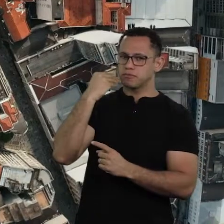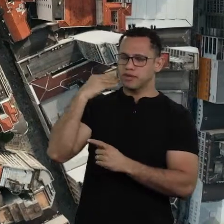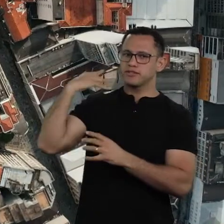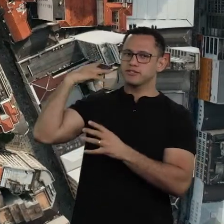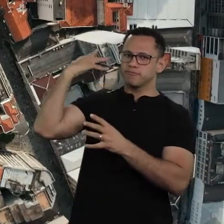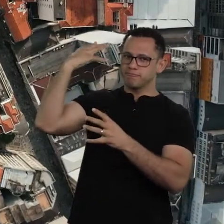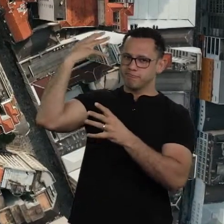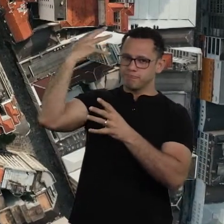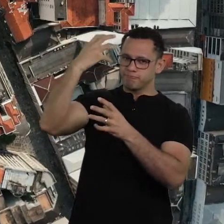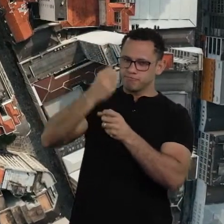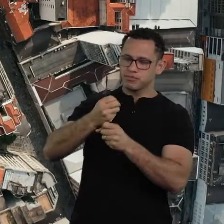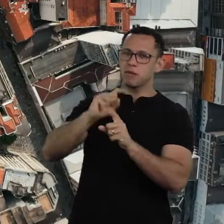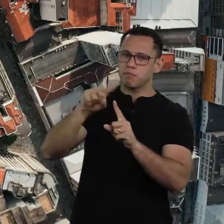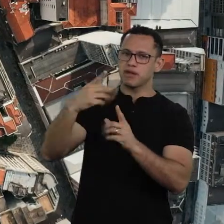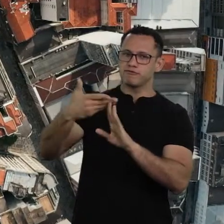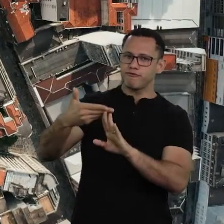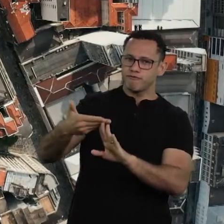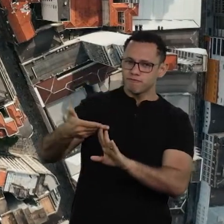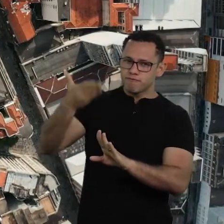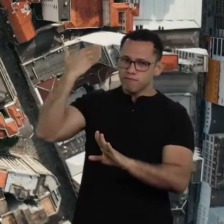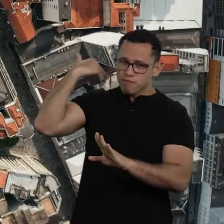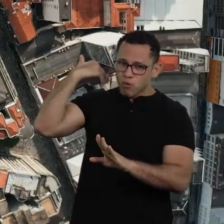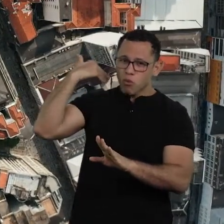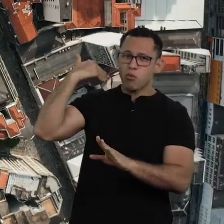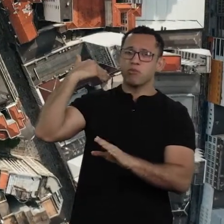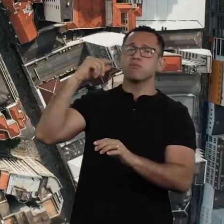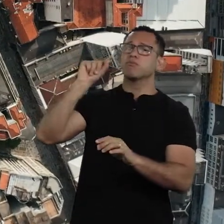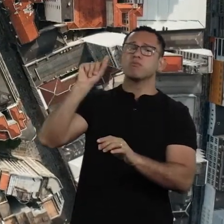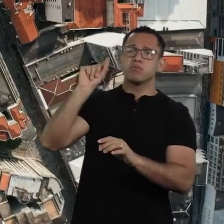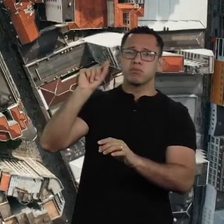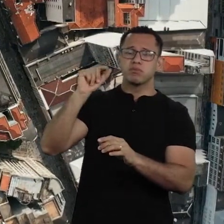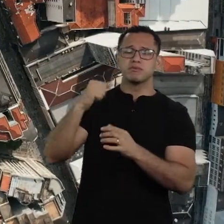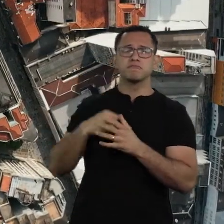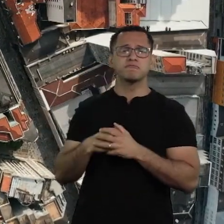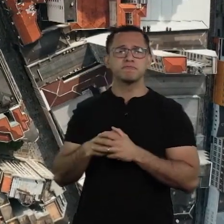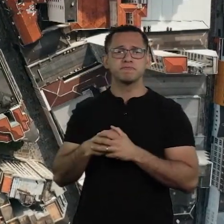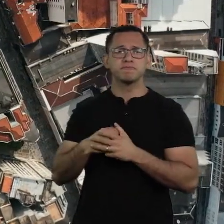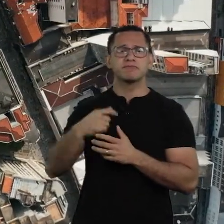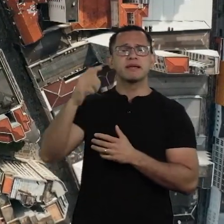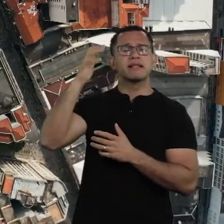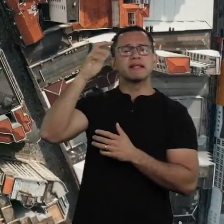left behind in its past most of its population.